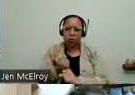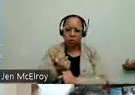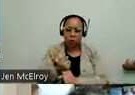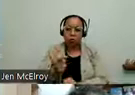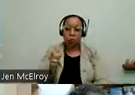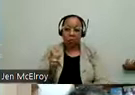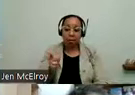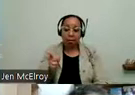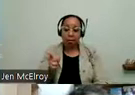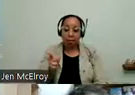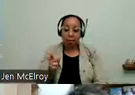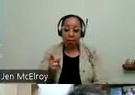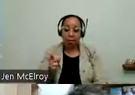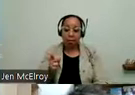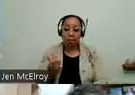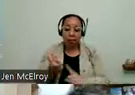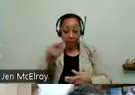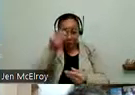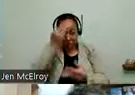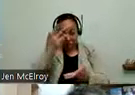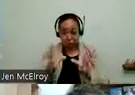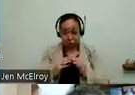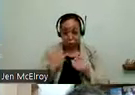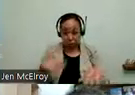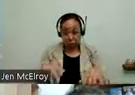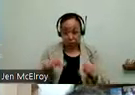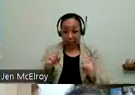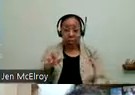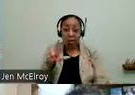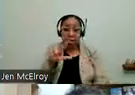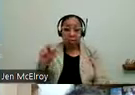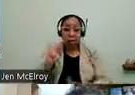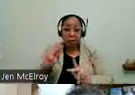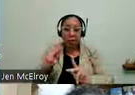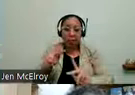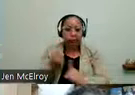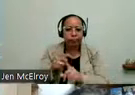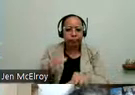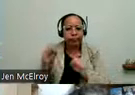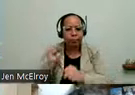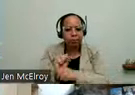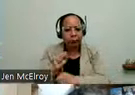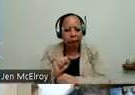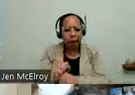year, and they got -- based on the information session that we had, the 30 people got jobs. We're hoping that people may be -- if that's something